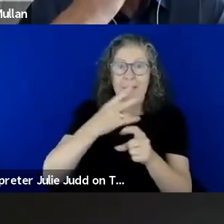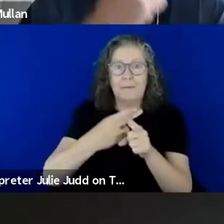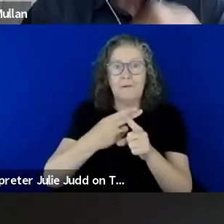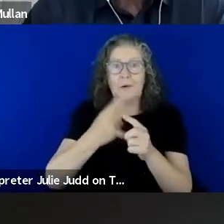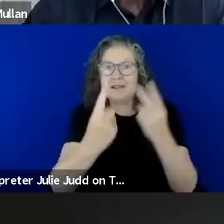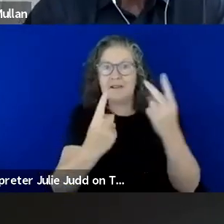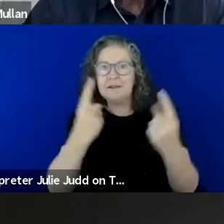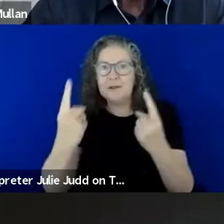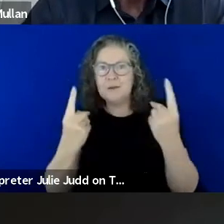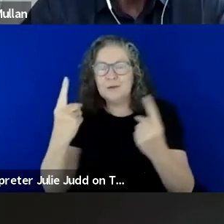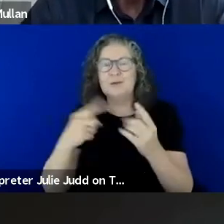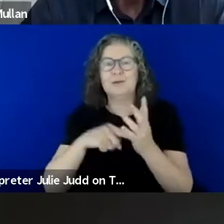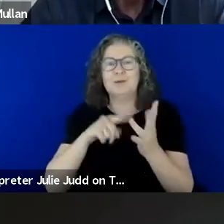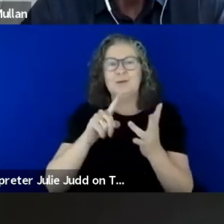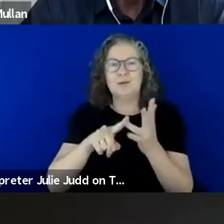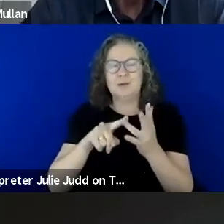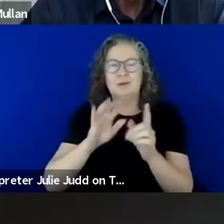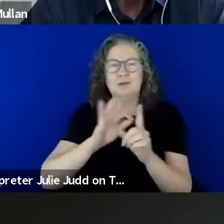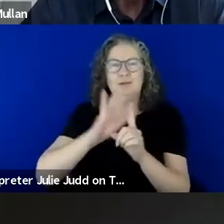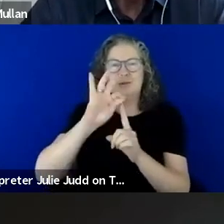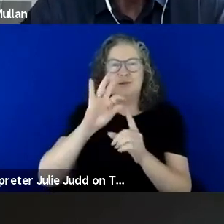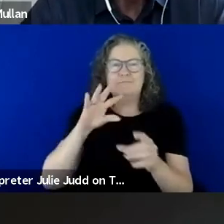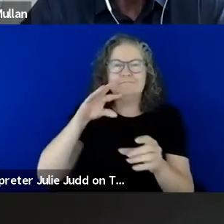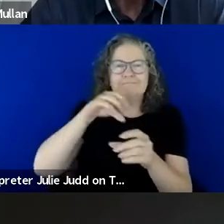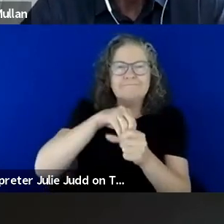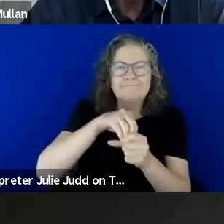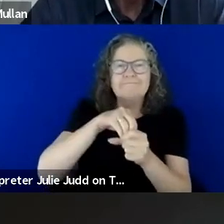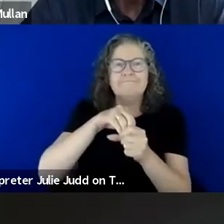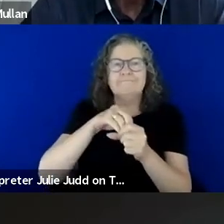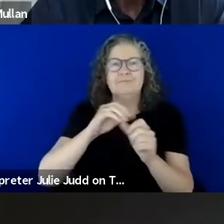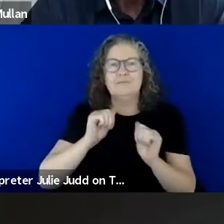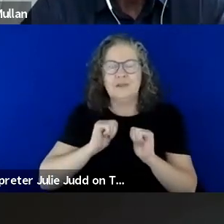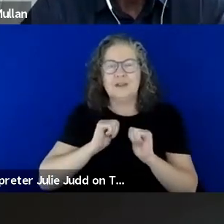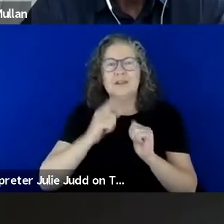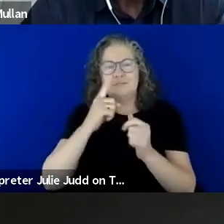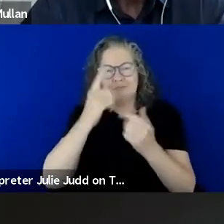inclusion practice, strength based approaches and respectful engagement which is obviously